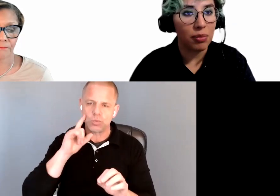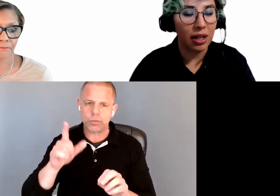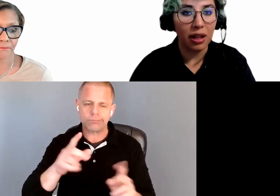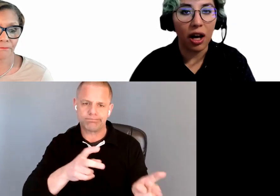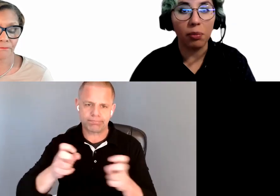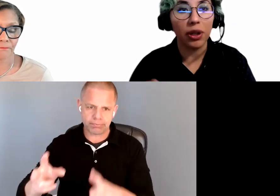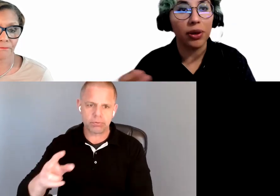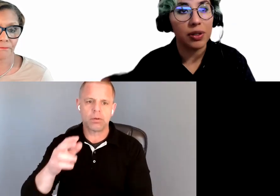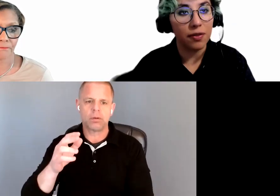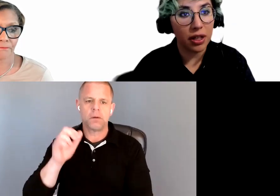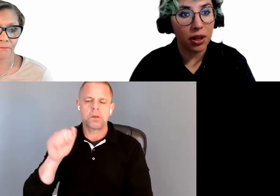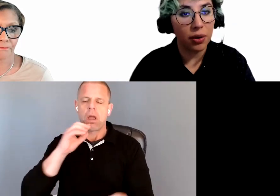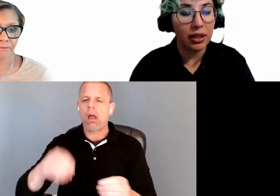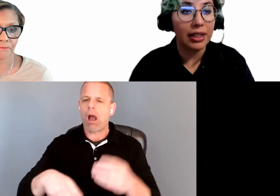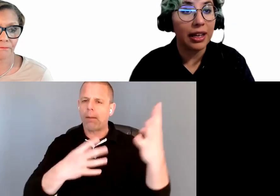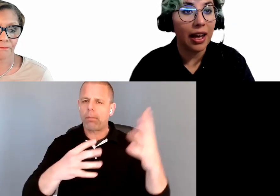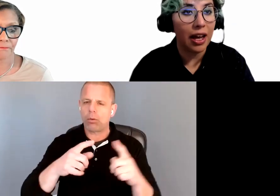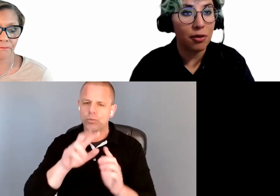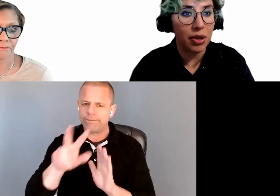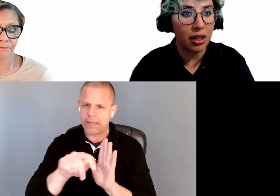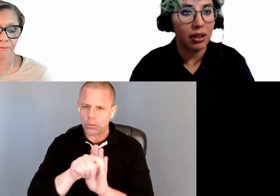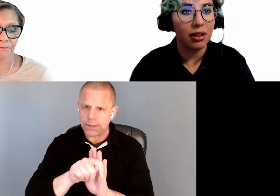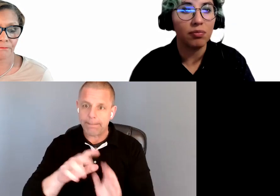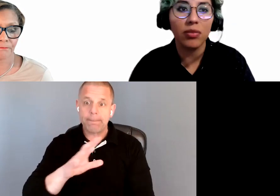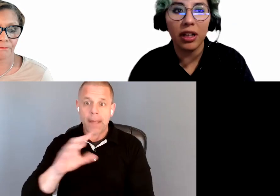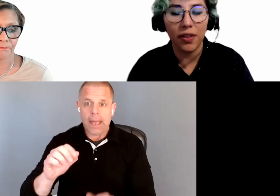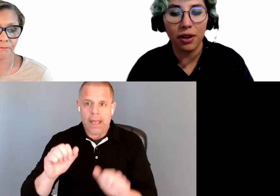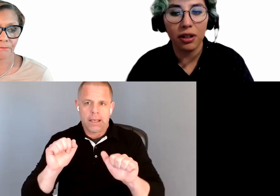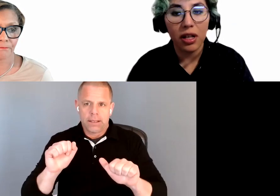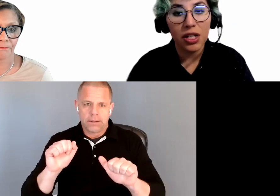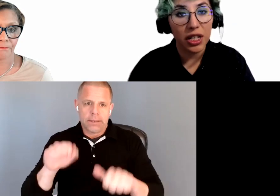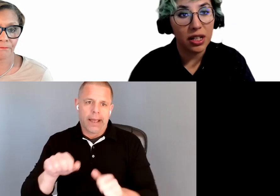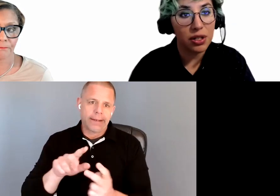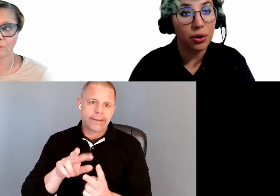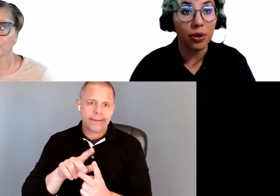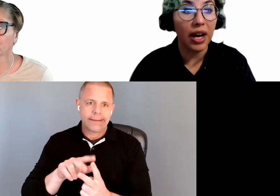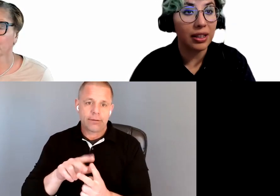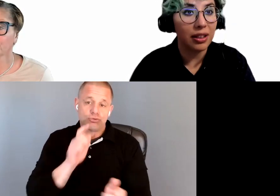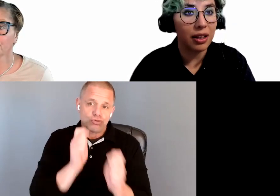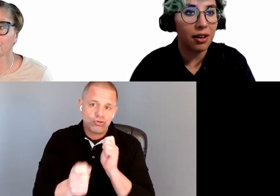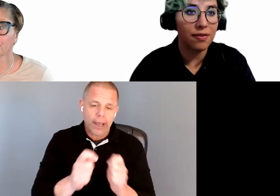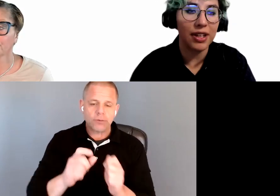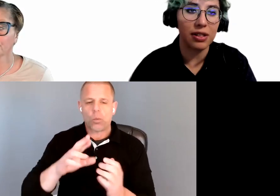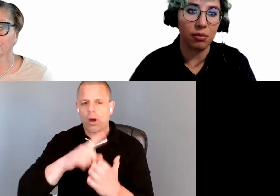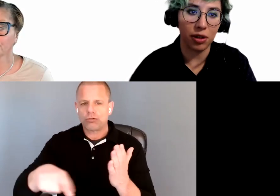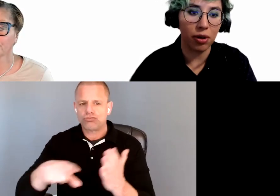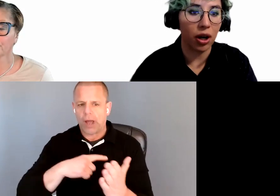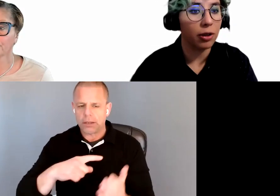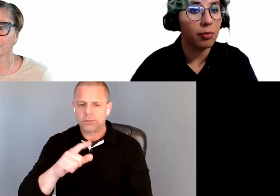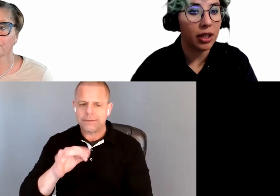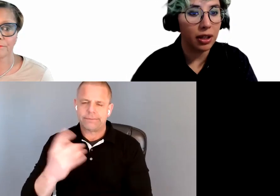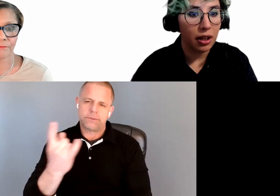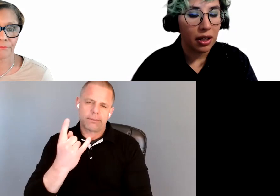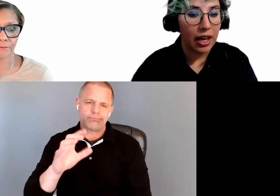be uploaded to the video, and it can be either changed or corrected if there's something wrong.